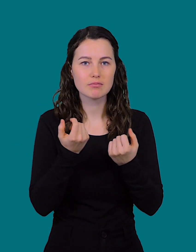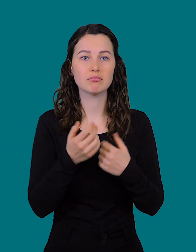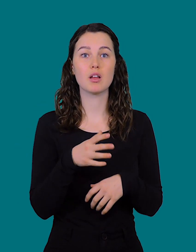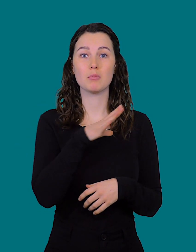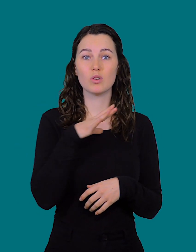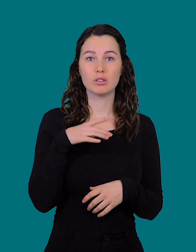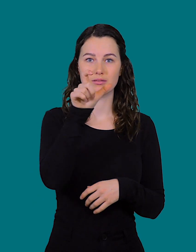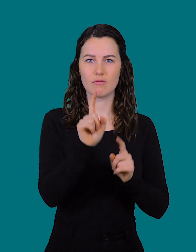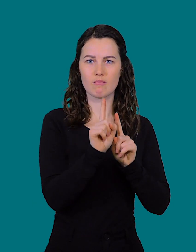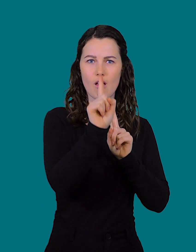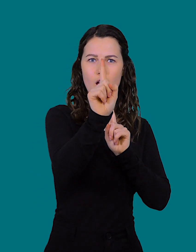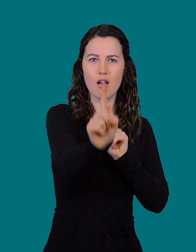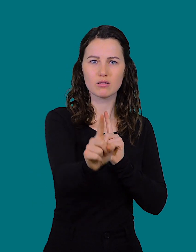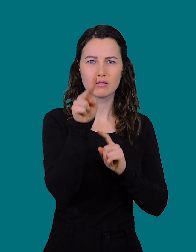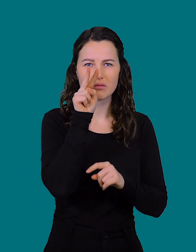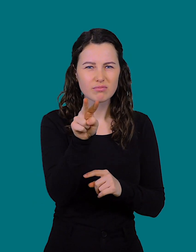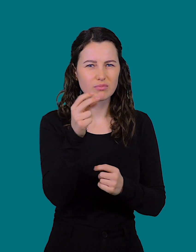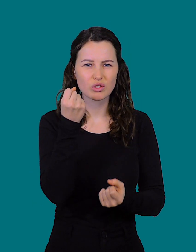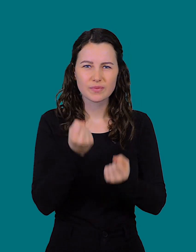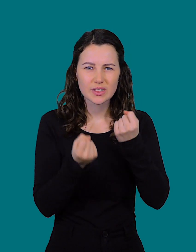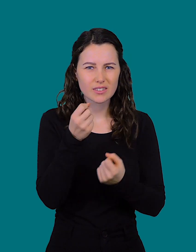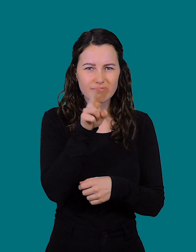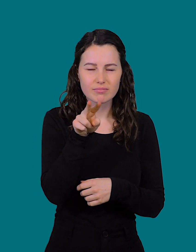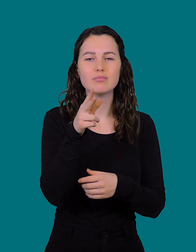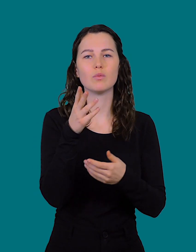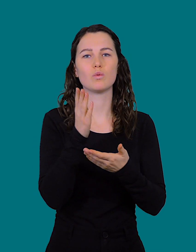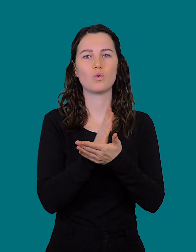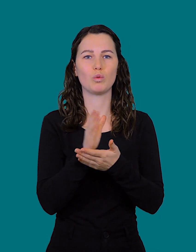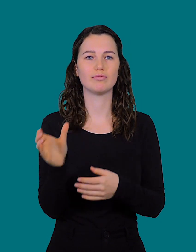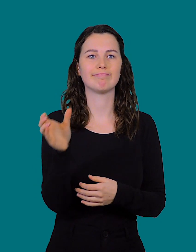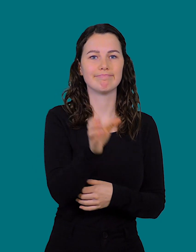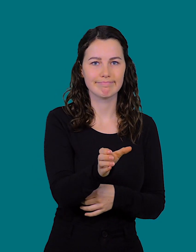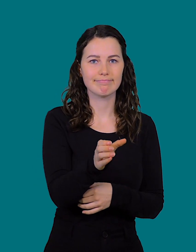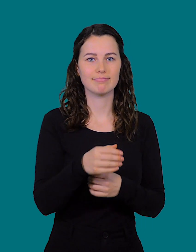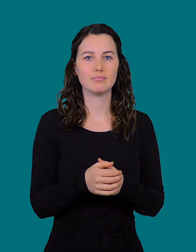Even the mayor is far away, she can't see him, so she has to have an interpreter.